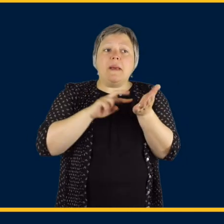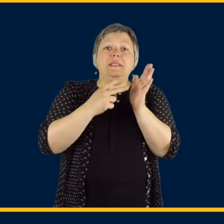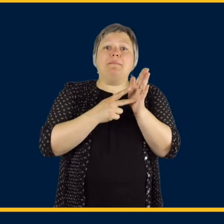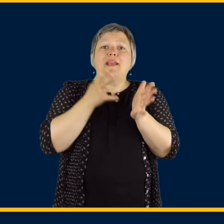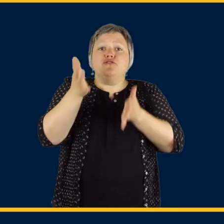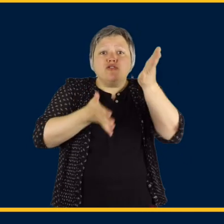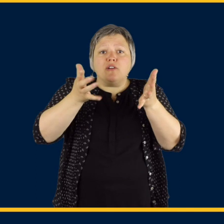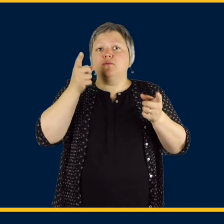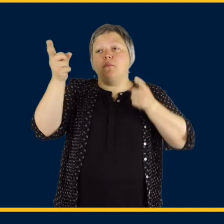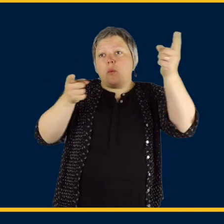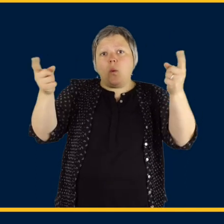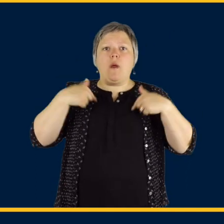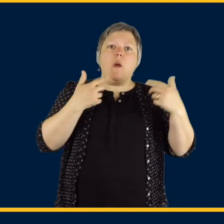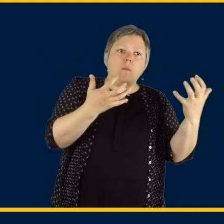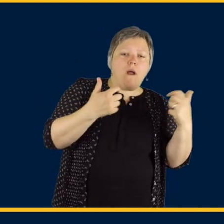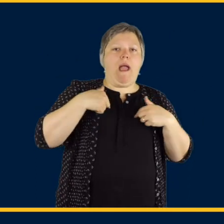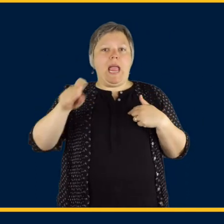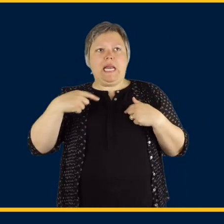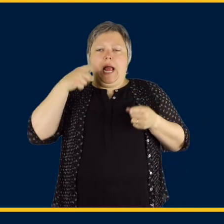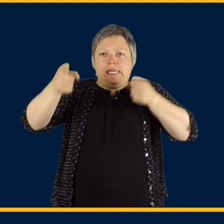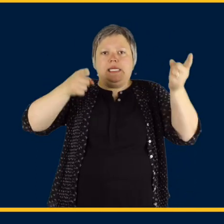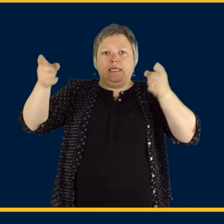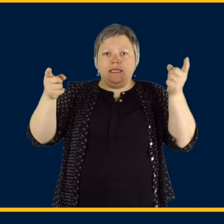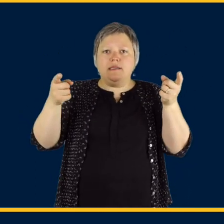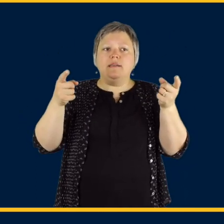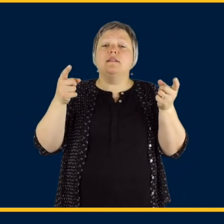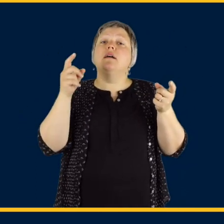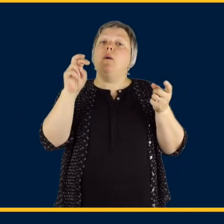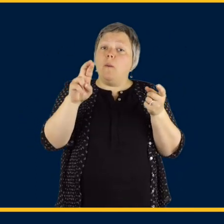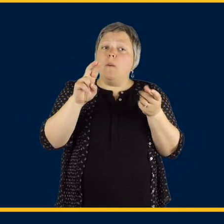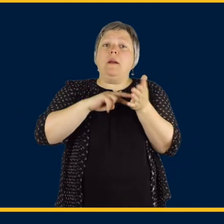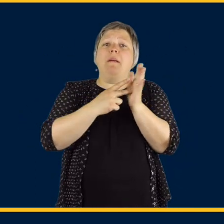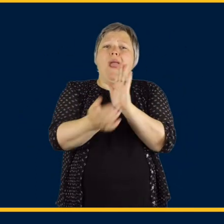Now, this can range from pointing and gesturing for basic wants and needs to using a language